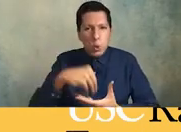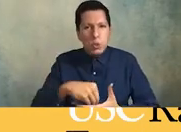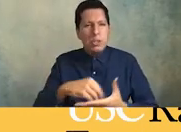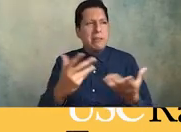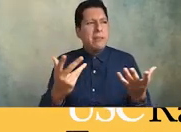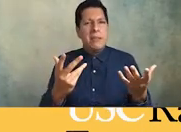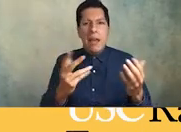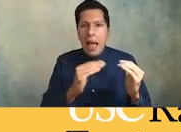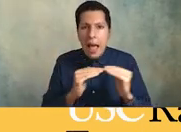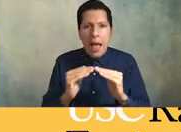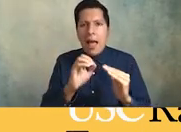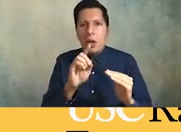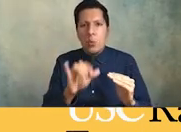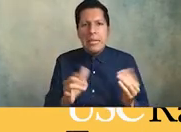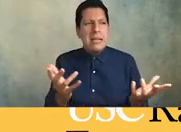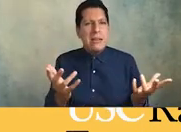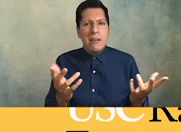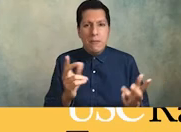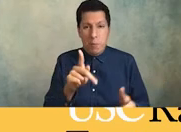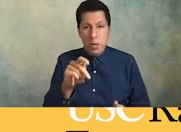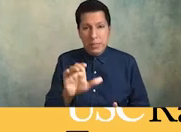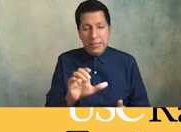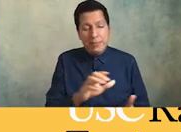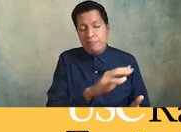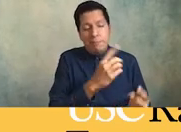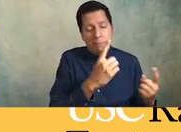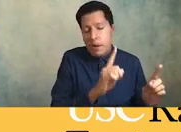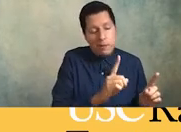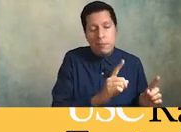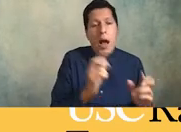and equity for people of color i'll stop here and we will engage